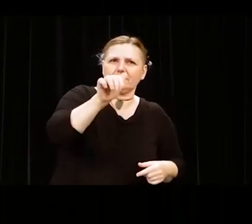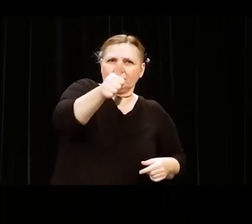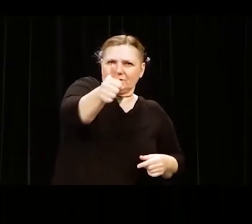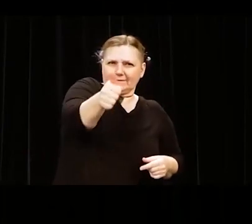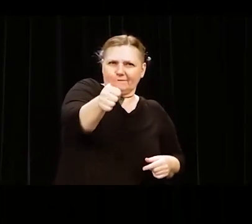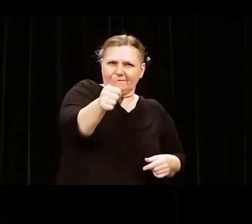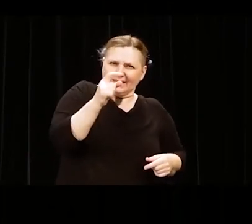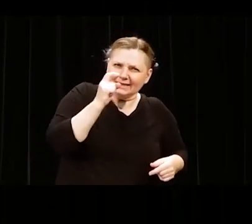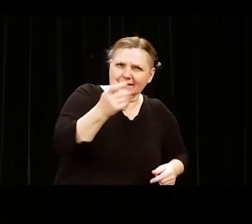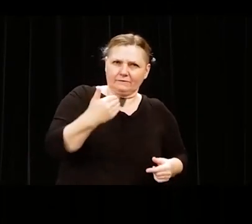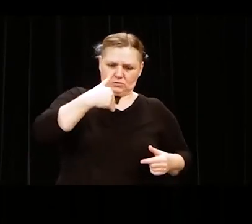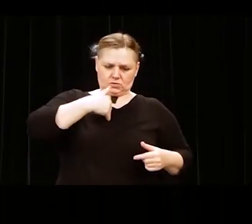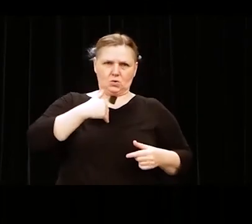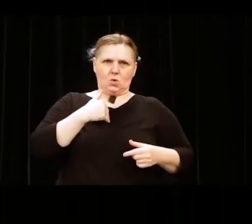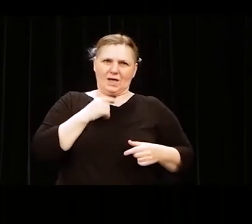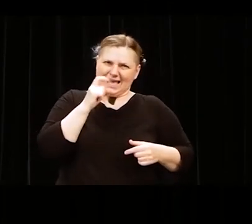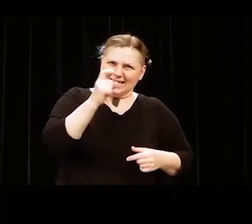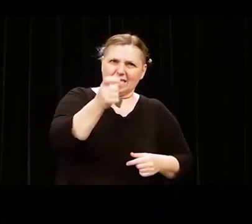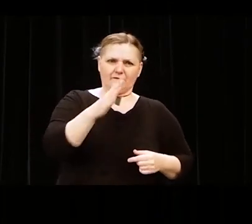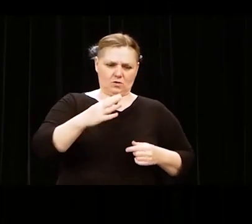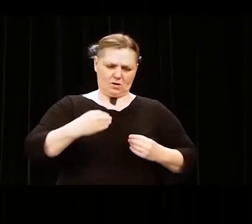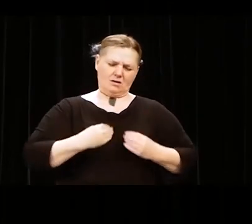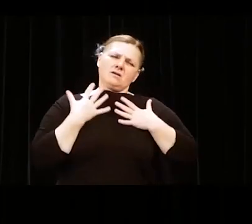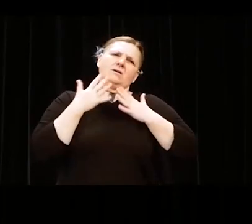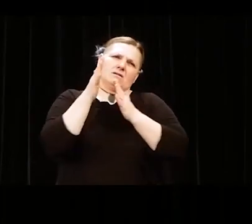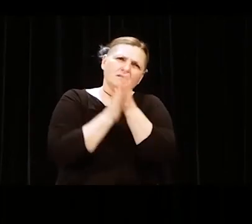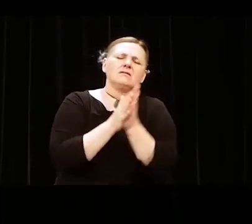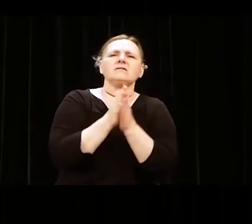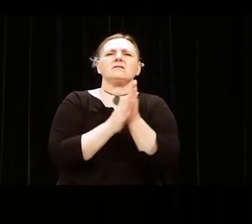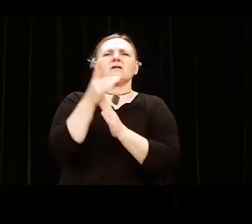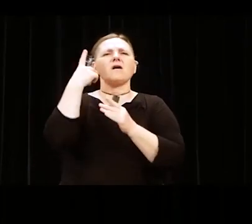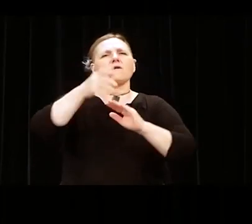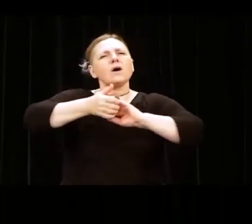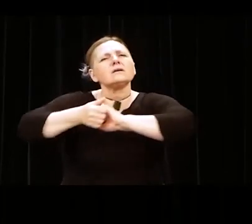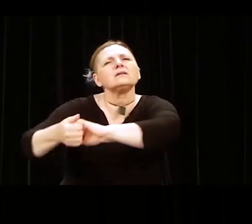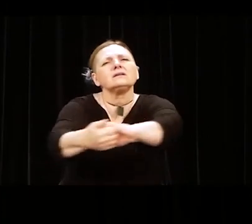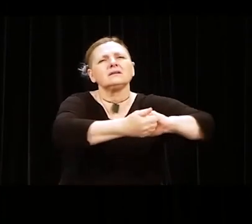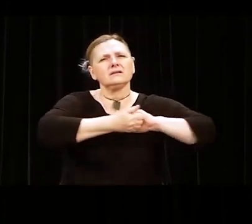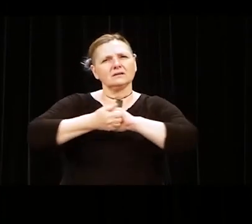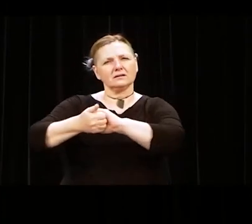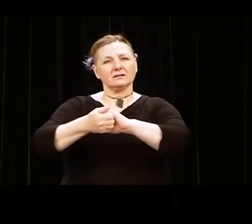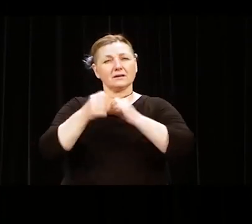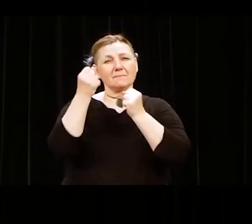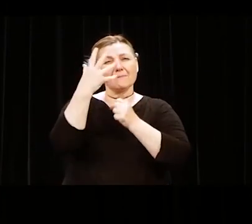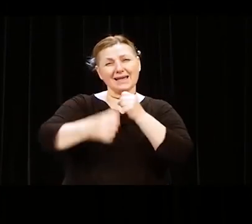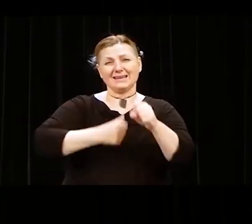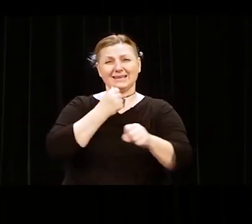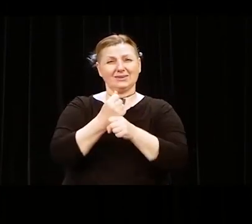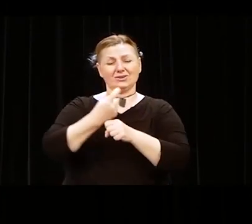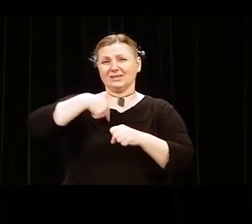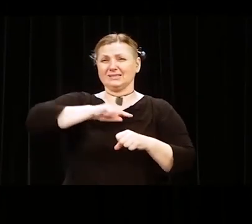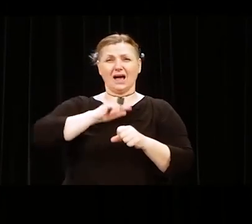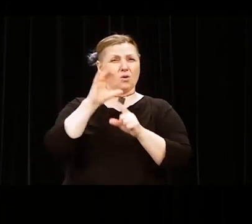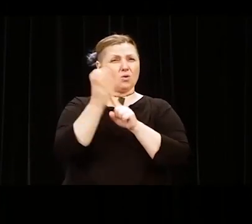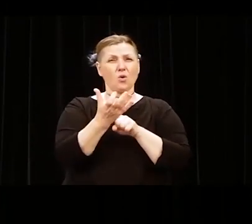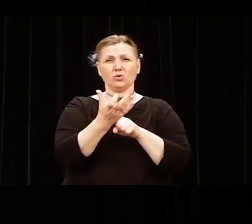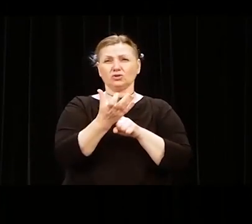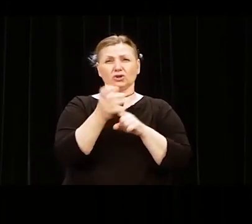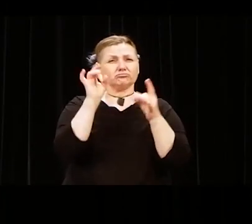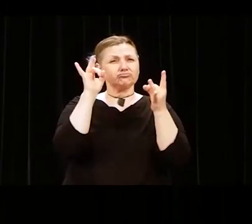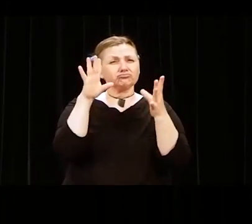For years we have lived in a toxic, an inadequate culture of winning. What does it mean to win?